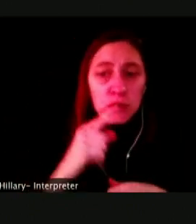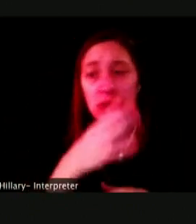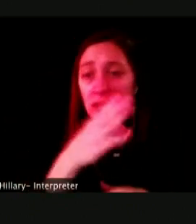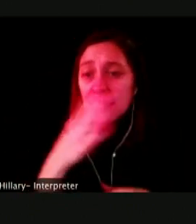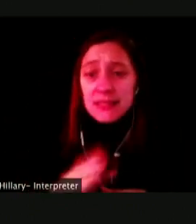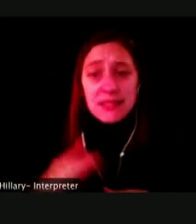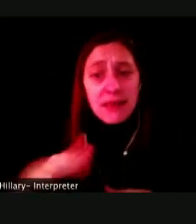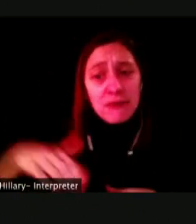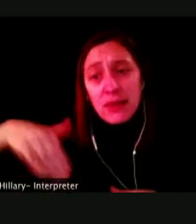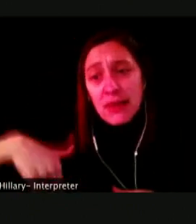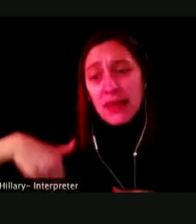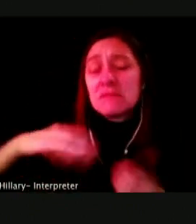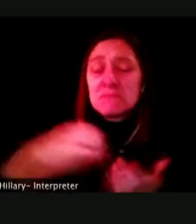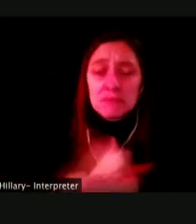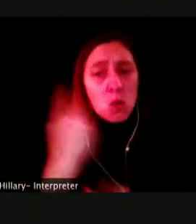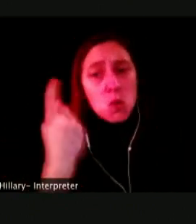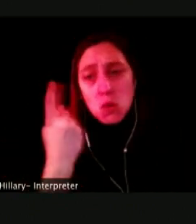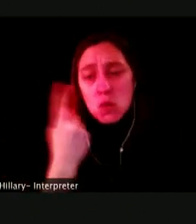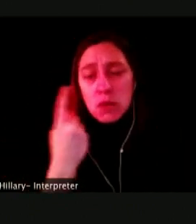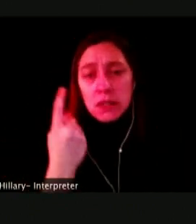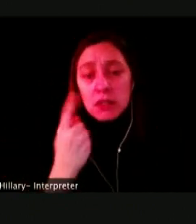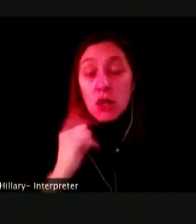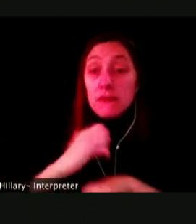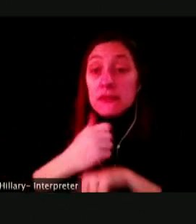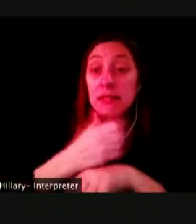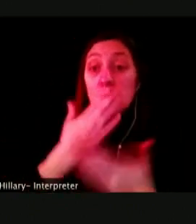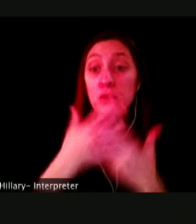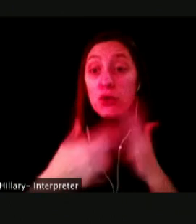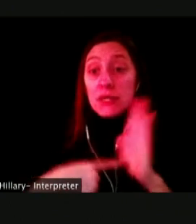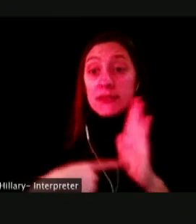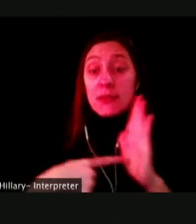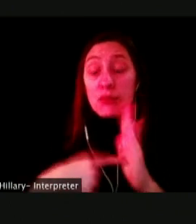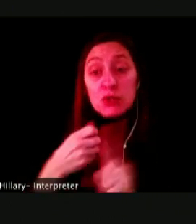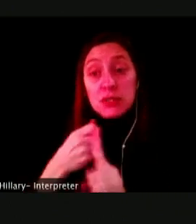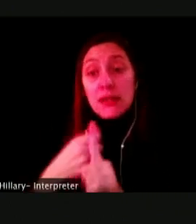YOU TO SET A GOOD EXAMPLE BY BEING TOBACCO FREE AT HOME AS WELL.